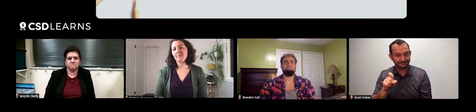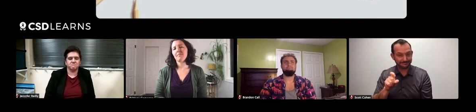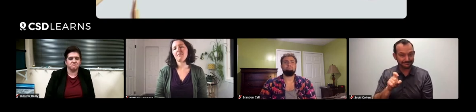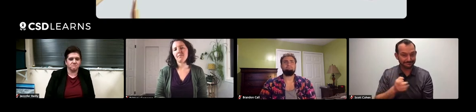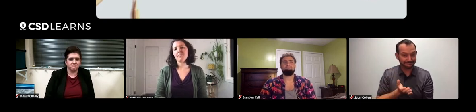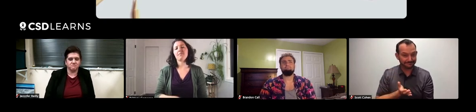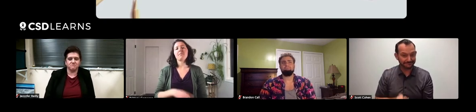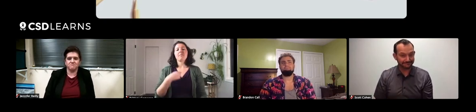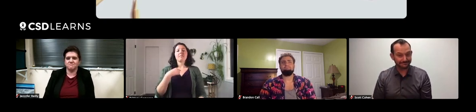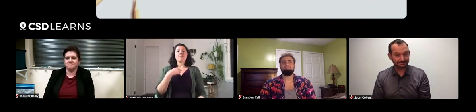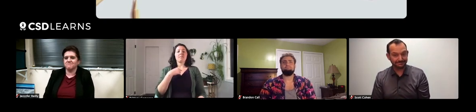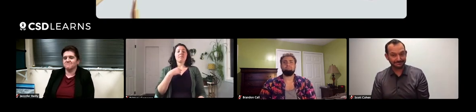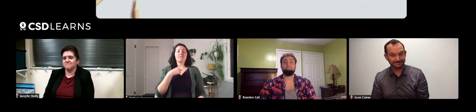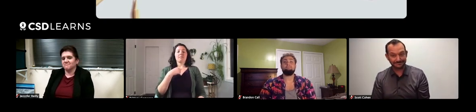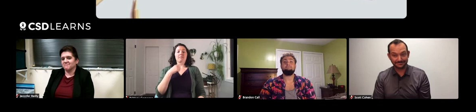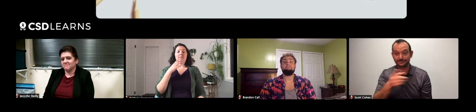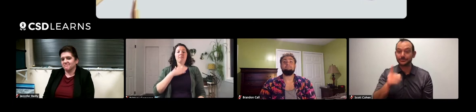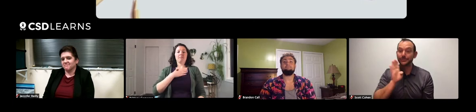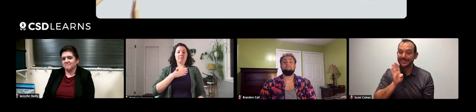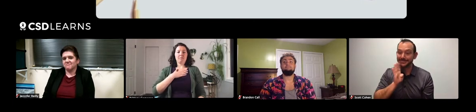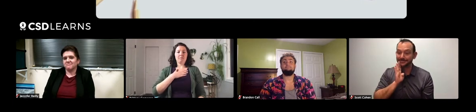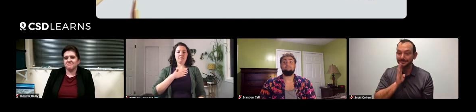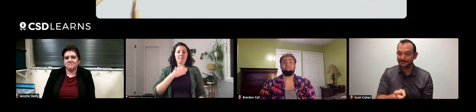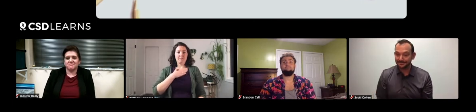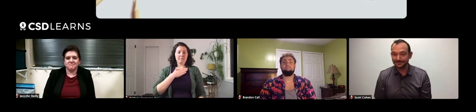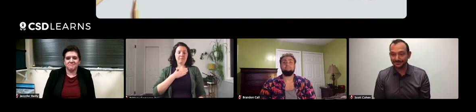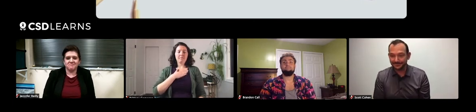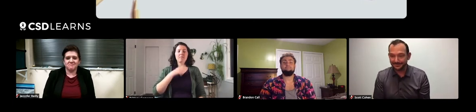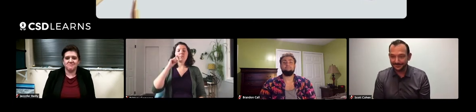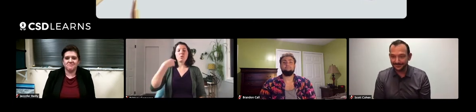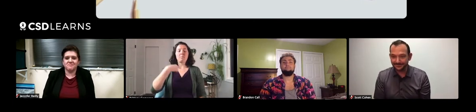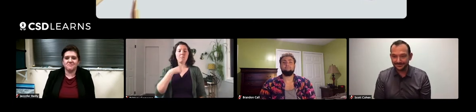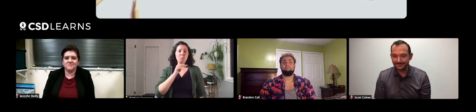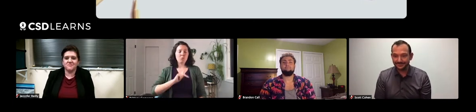Panelists? For me personally,